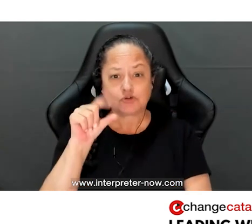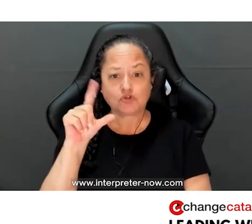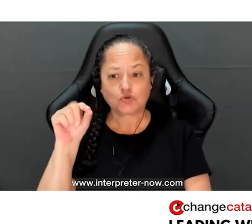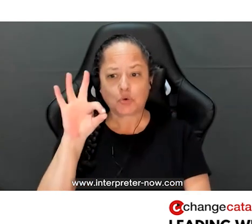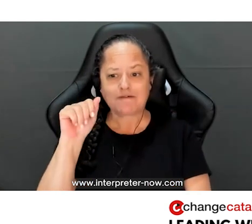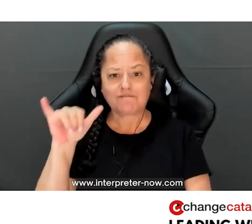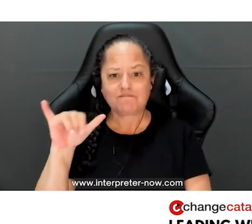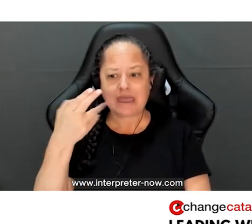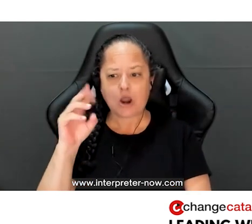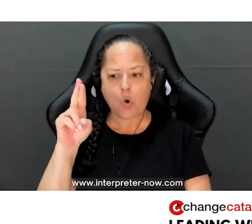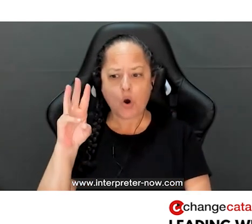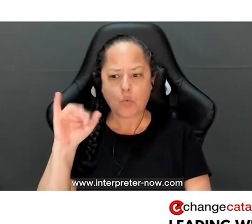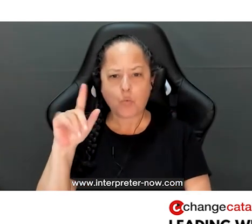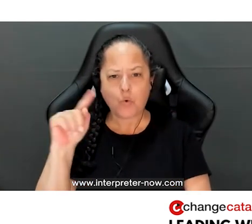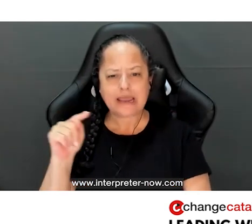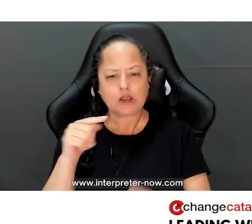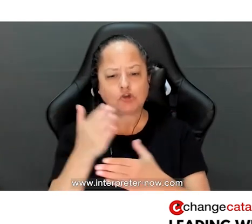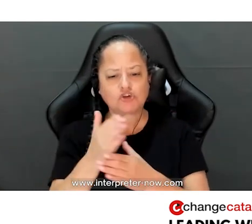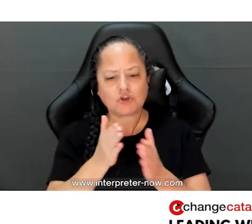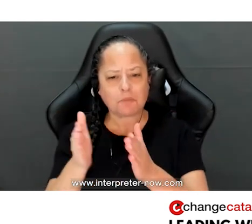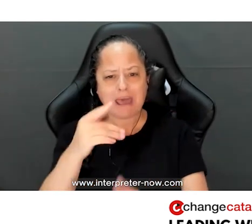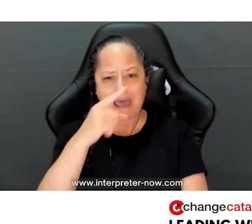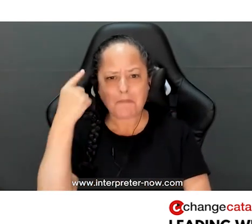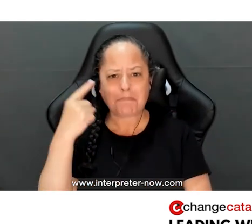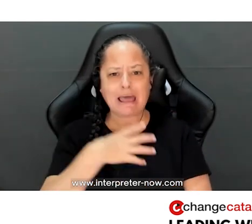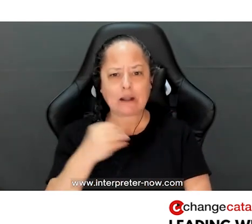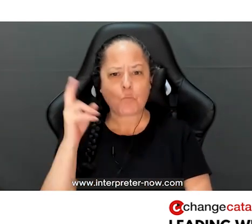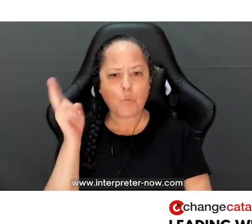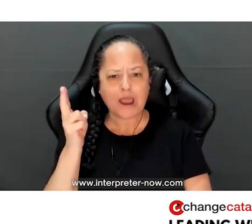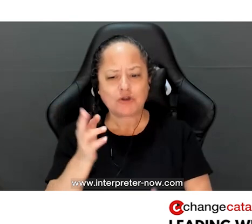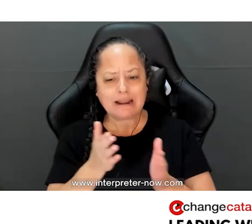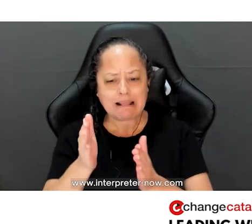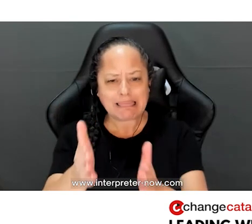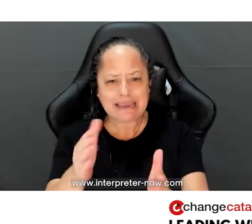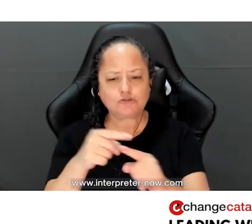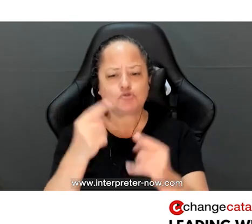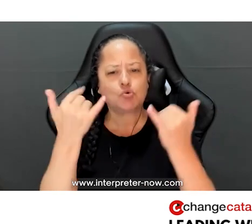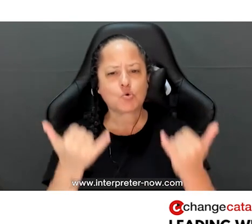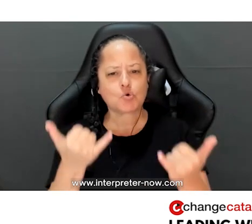2020, Fay Horwitt shares the past from Black and White history that leads into current